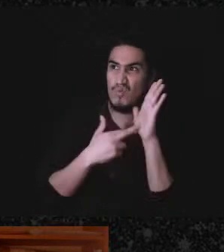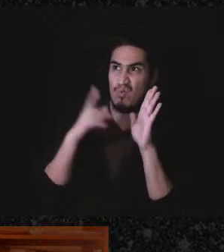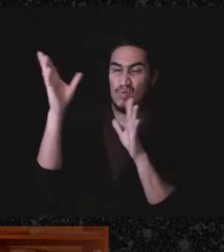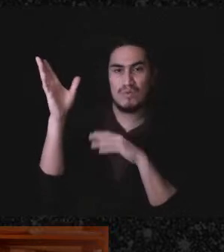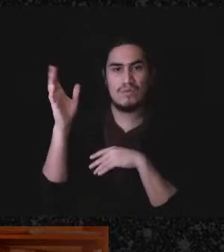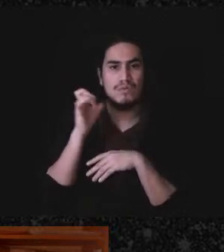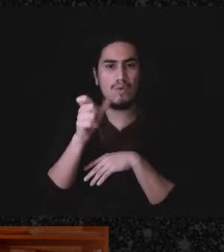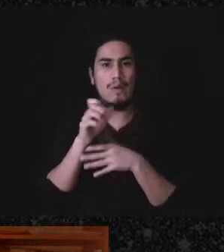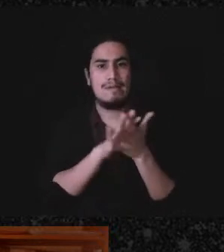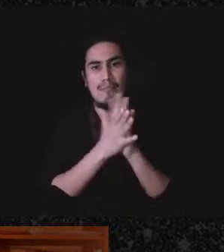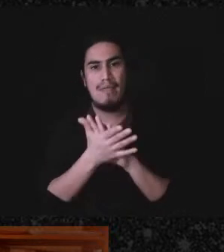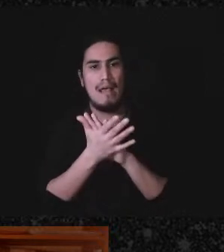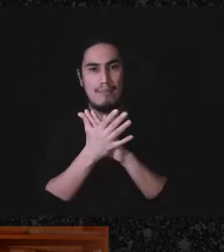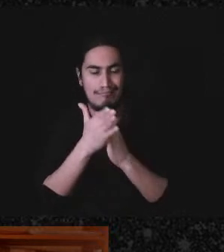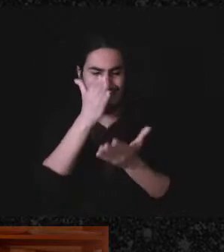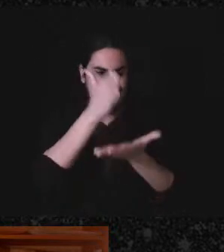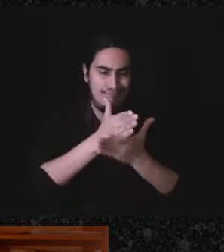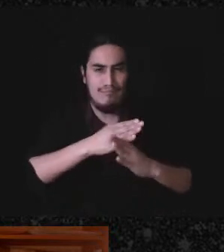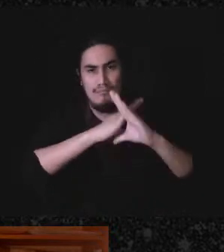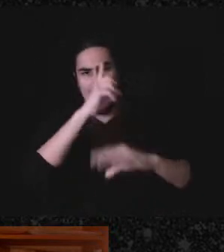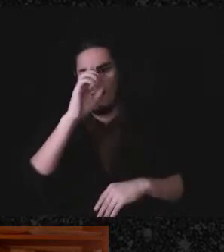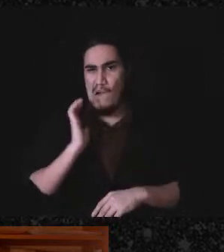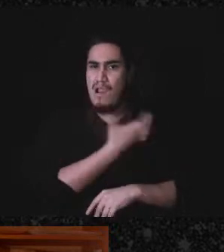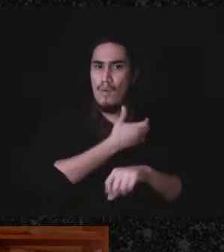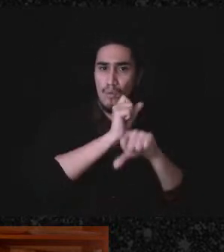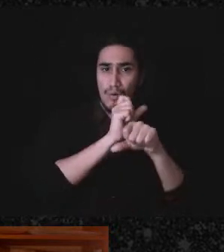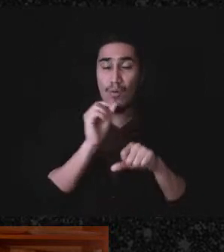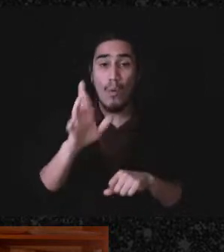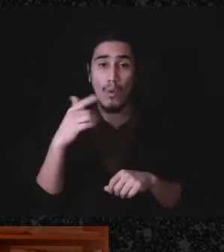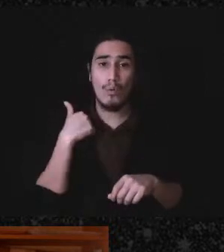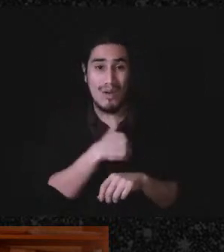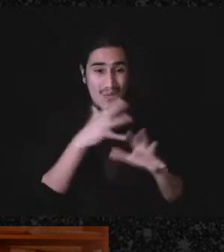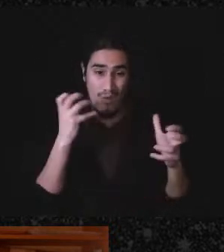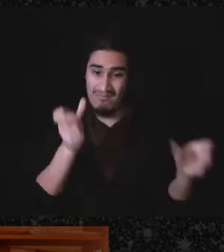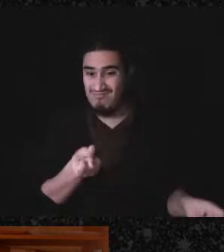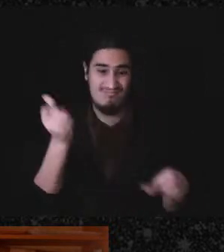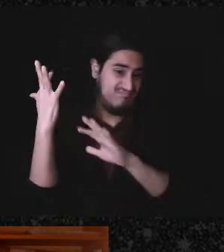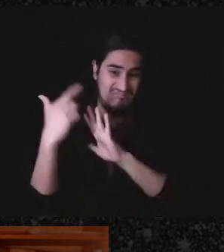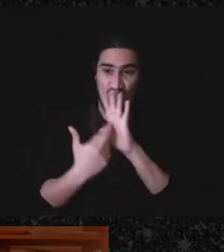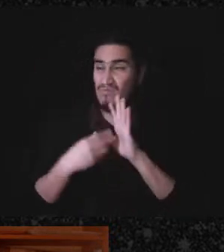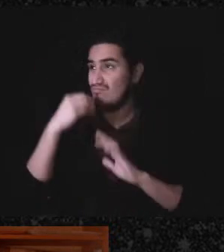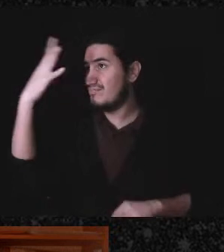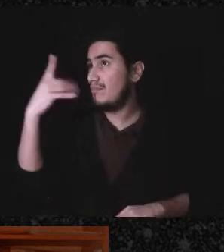in our work, or do we want to thwart the rules because we're doing something urgently right now,